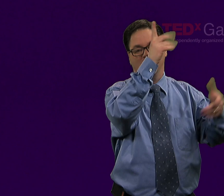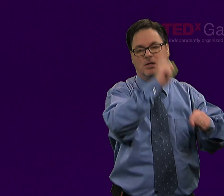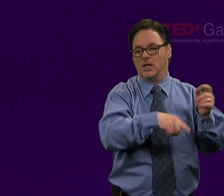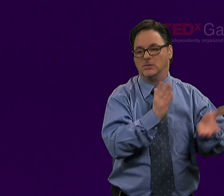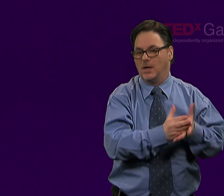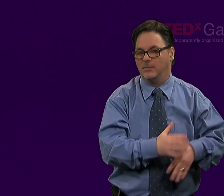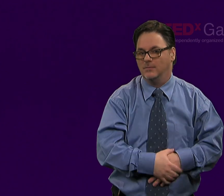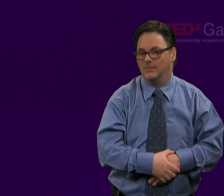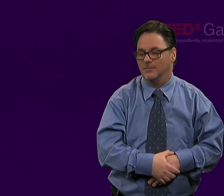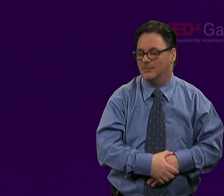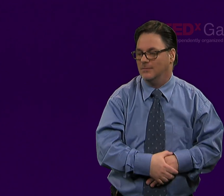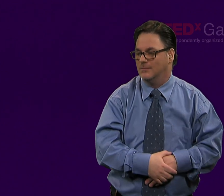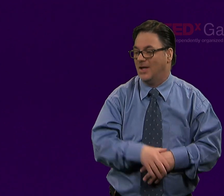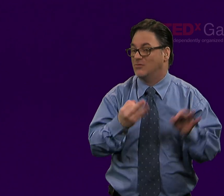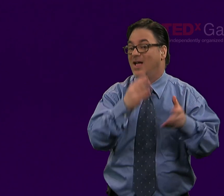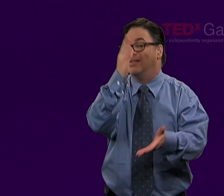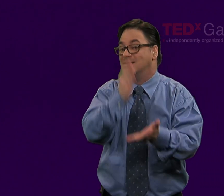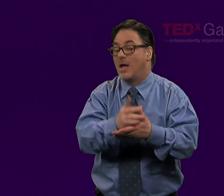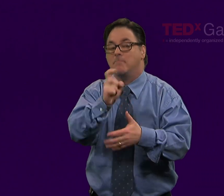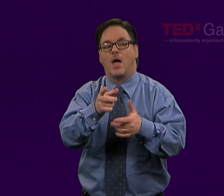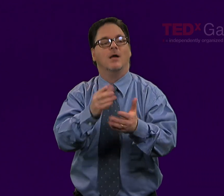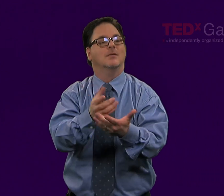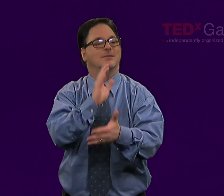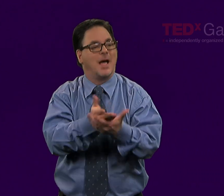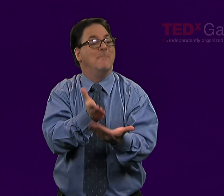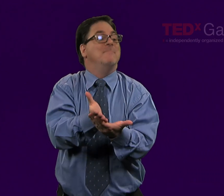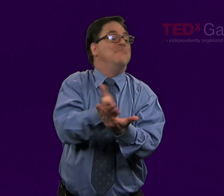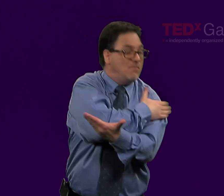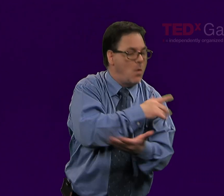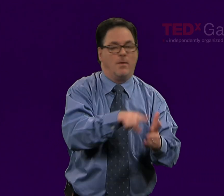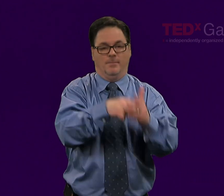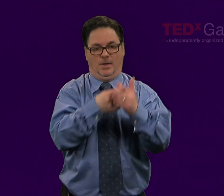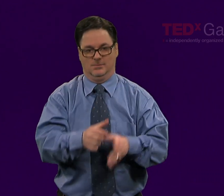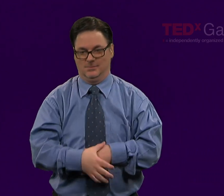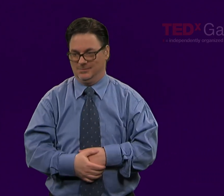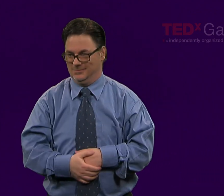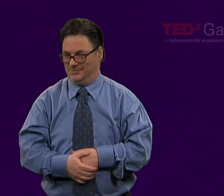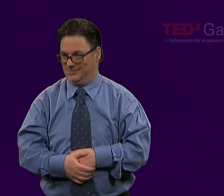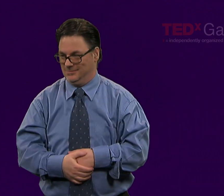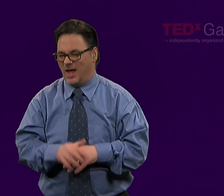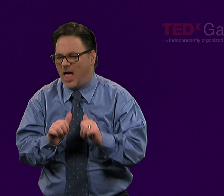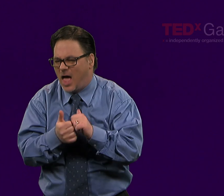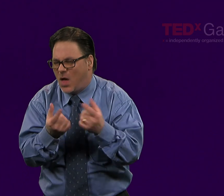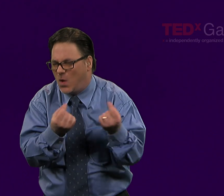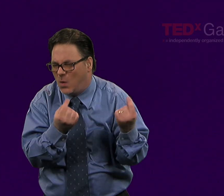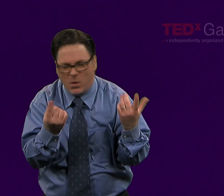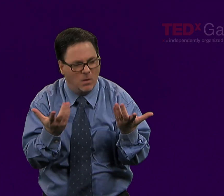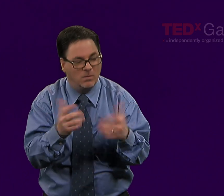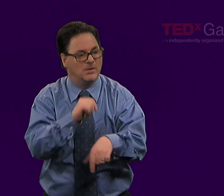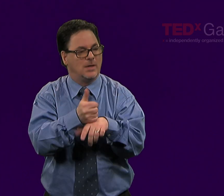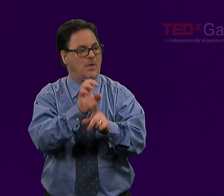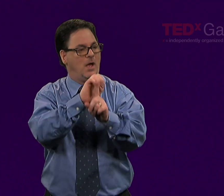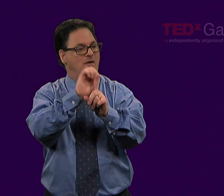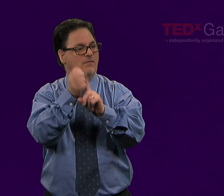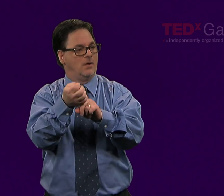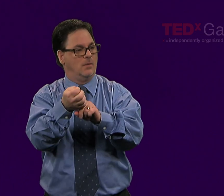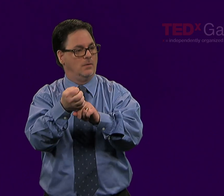Once that distraction has had its way, you can't backtrack. You are already distracted and it takes a great deal of effort and time